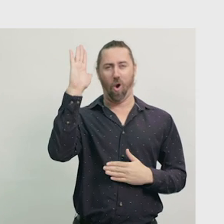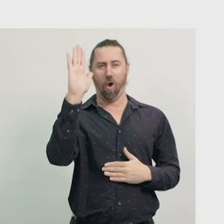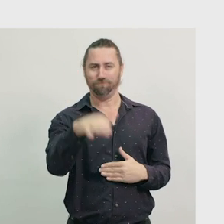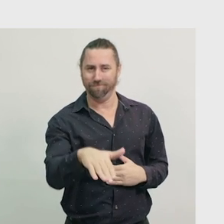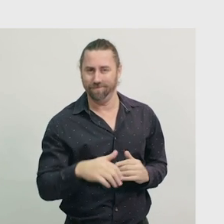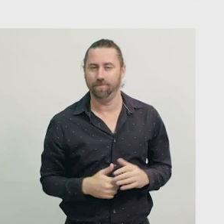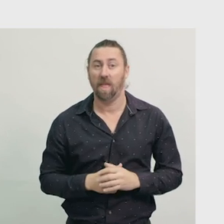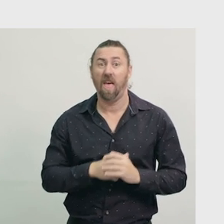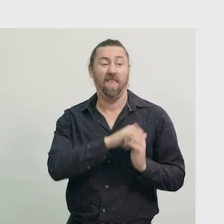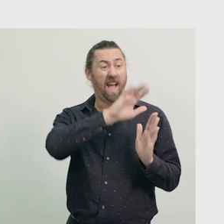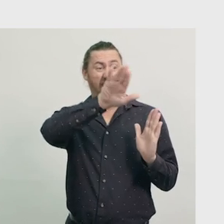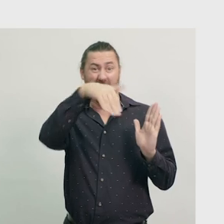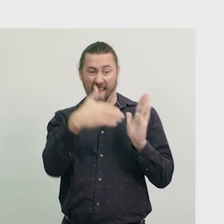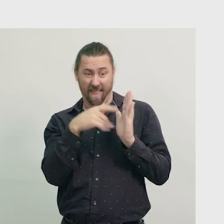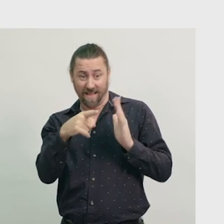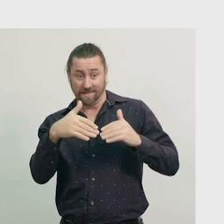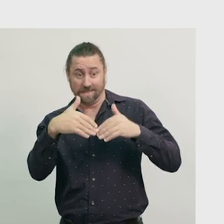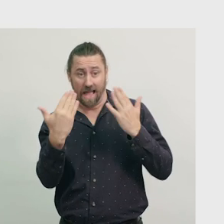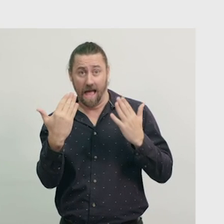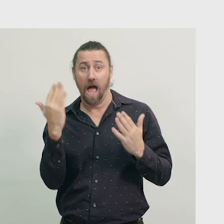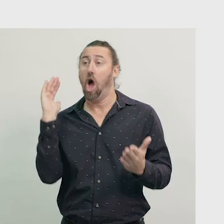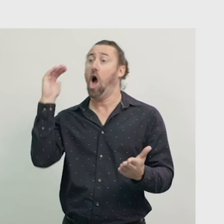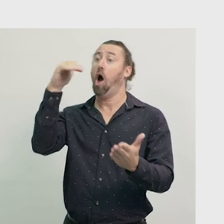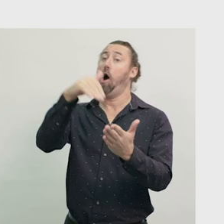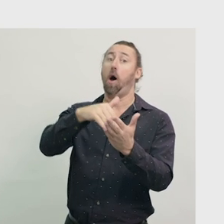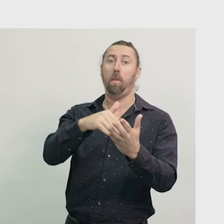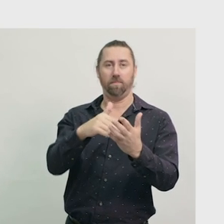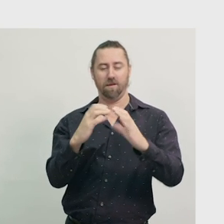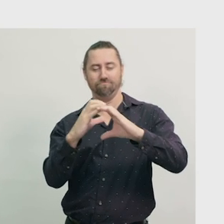And finally, at the end of the day, he arrives home by bus.